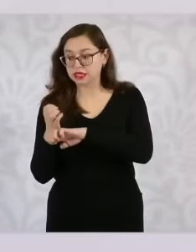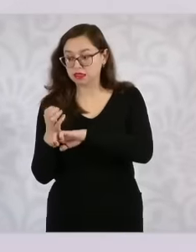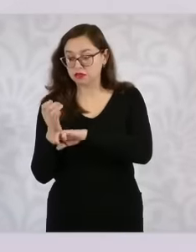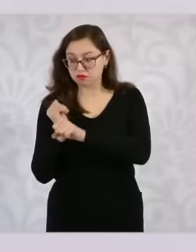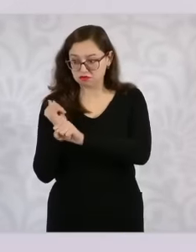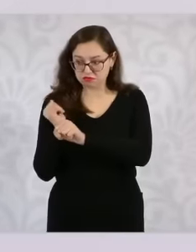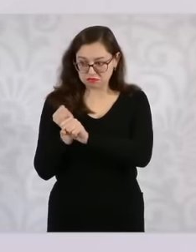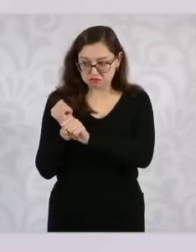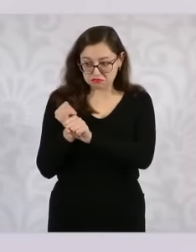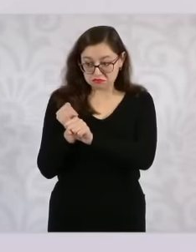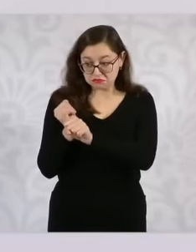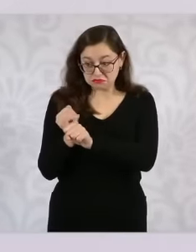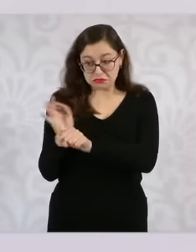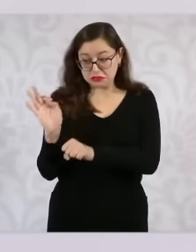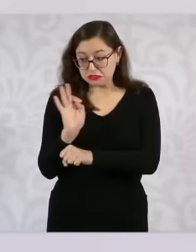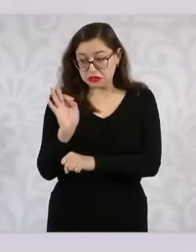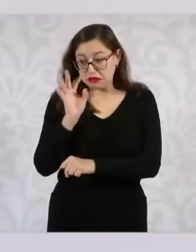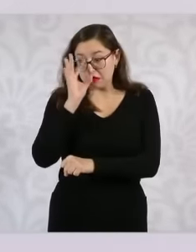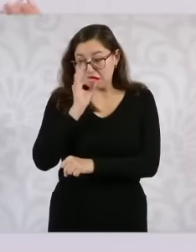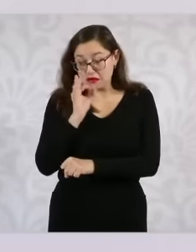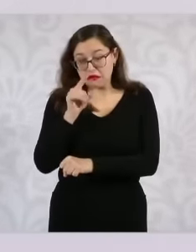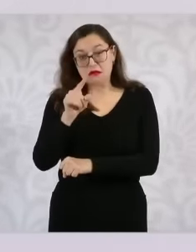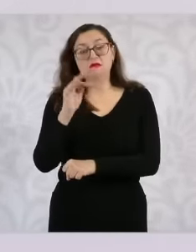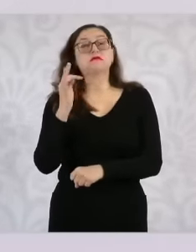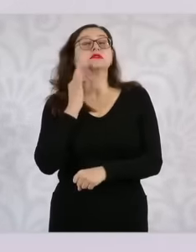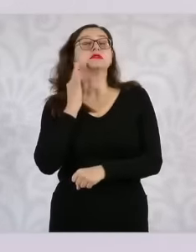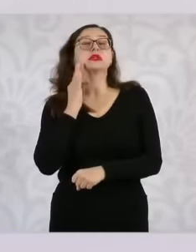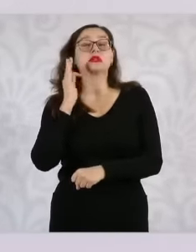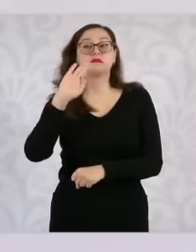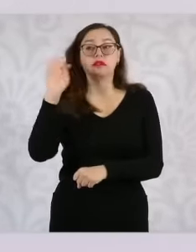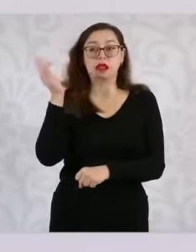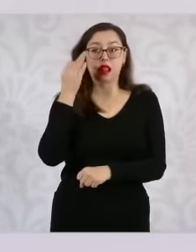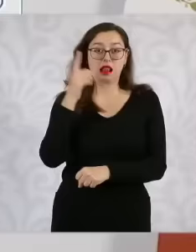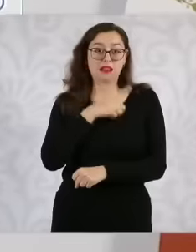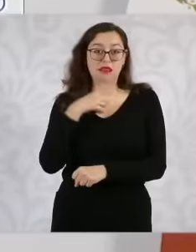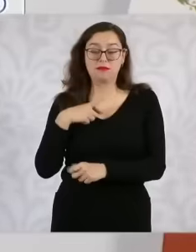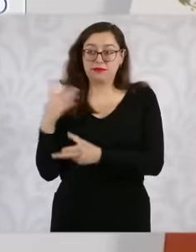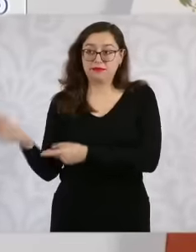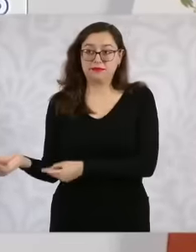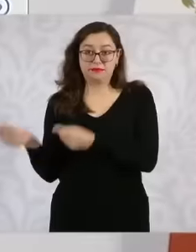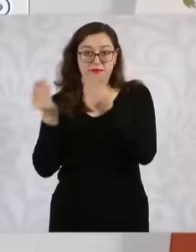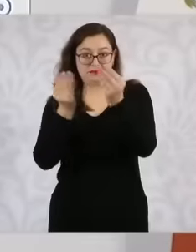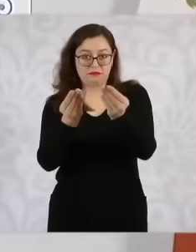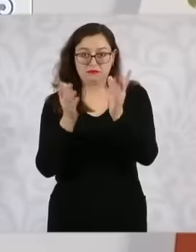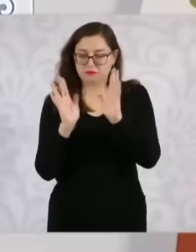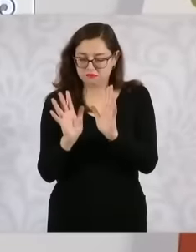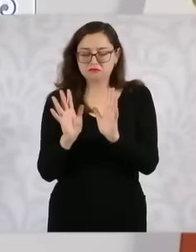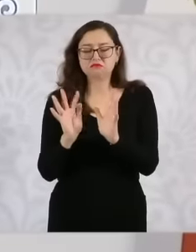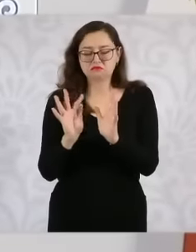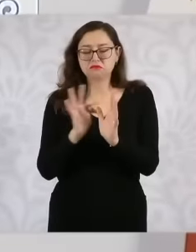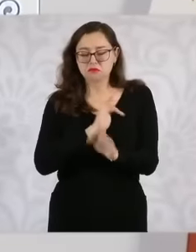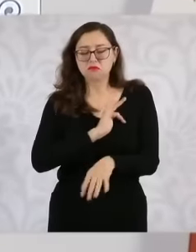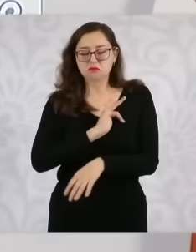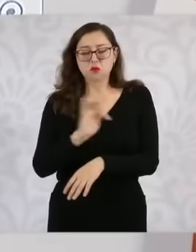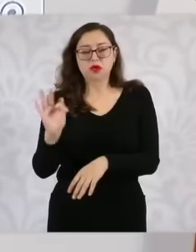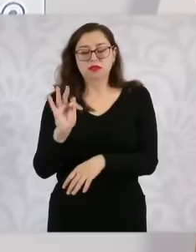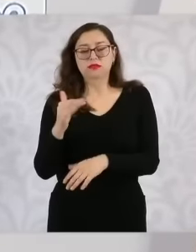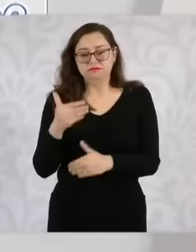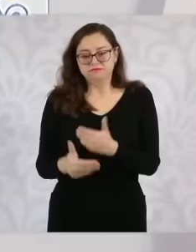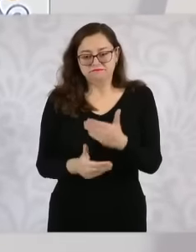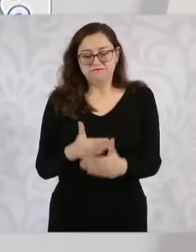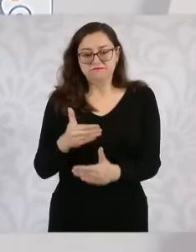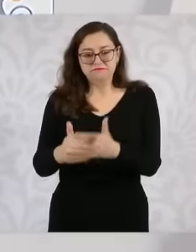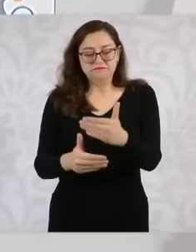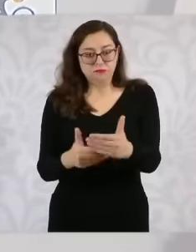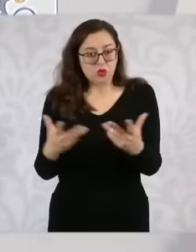the Attorney General's Office, it will be done, but they are collaborating with the security institutions to be able to know